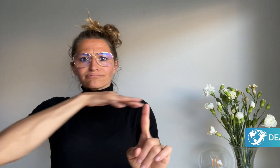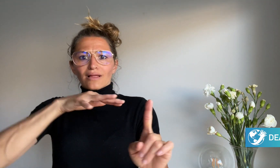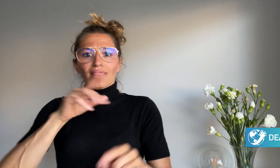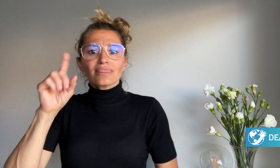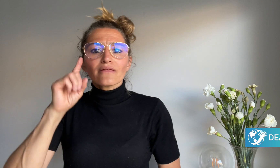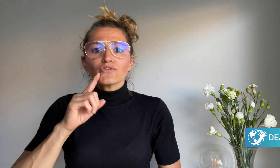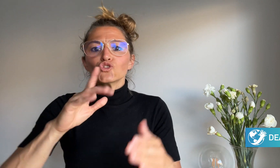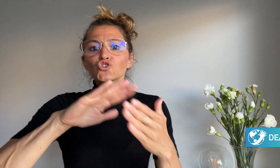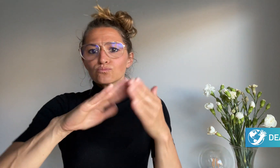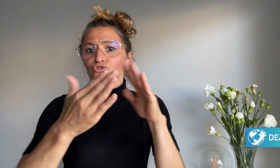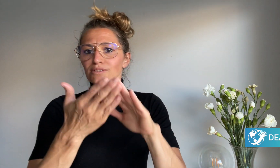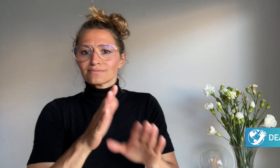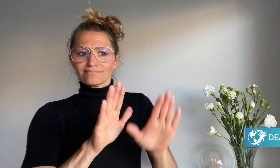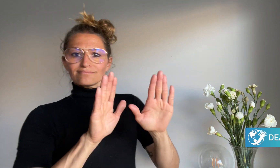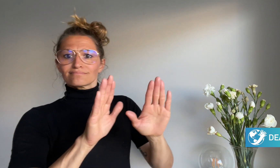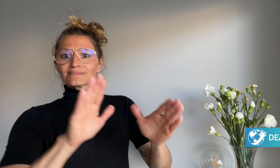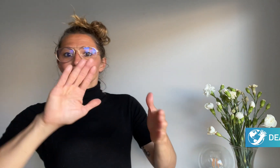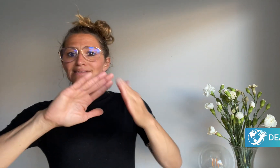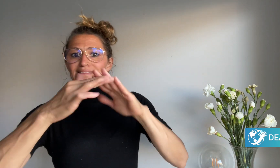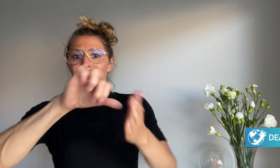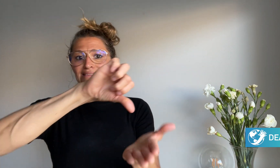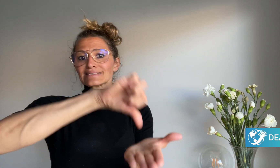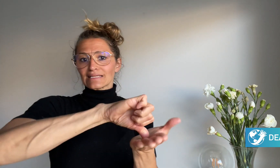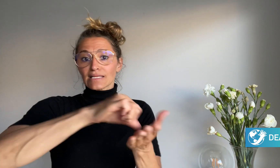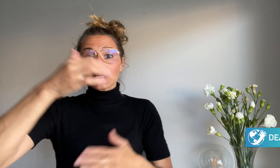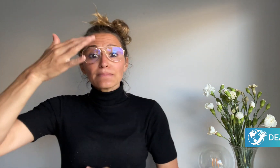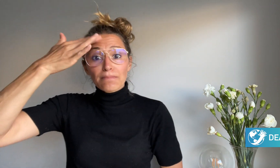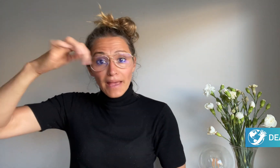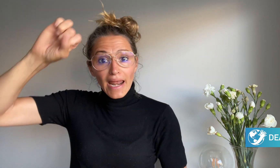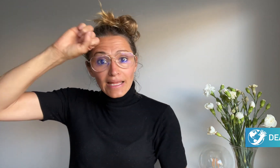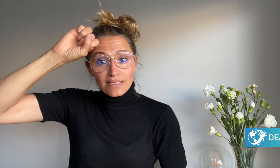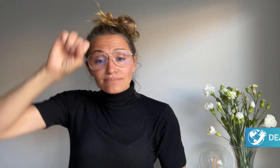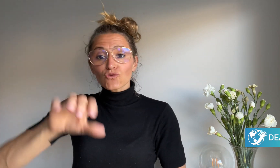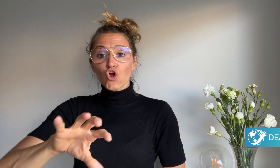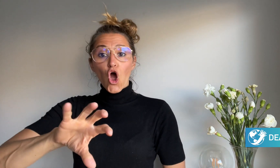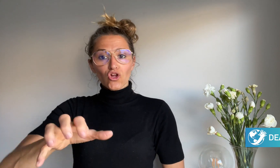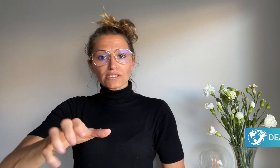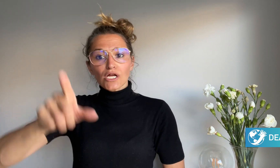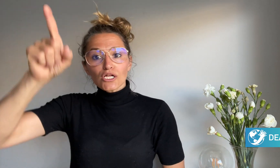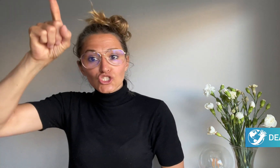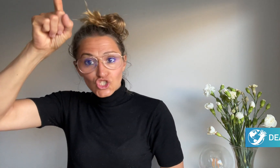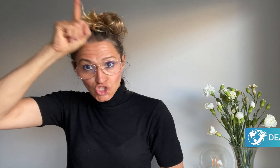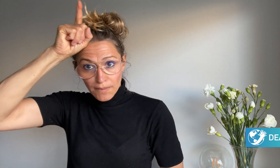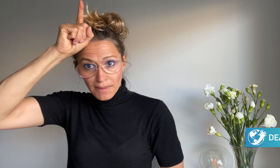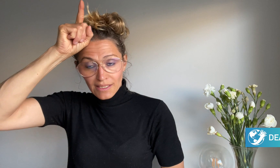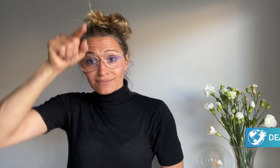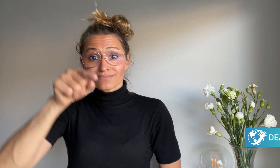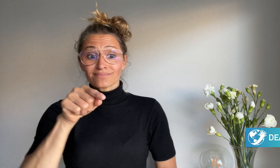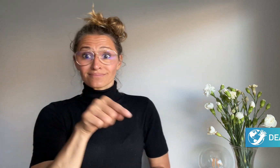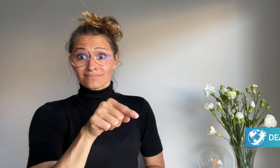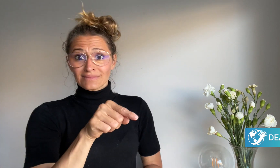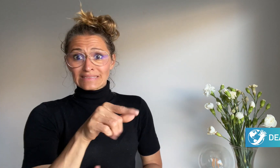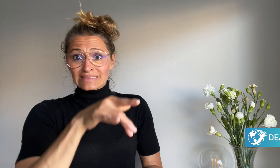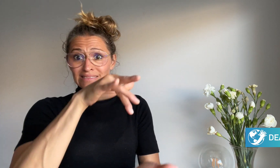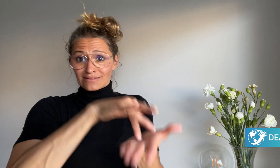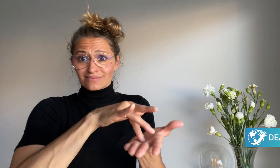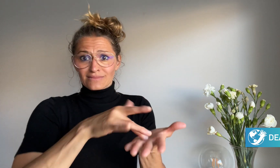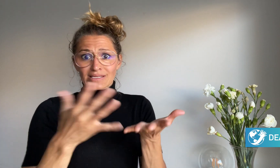Deaf community in Berlin, Germany is at risk of closing